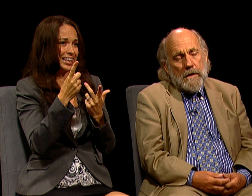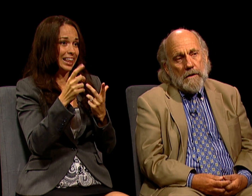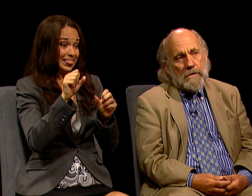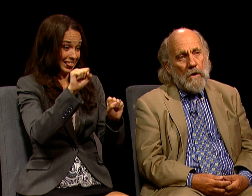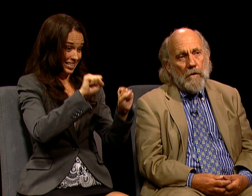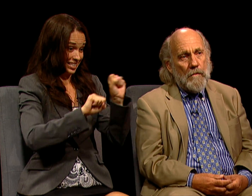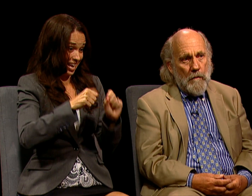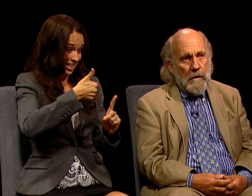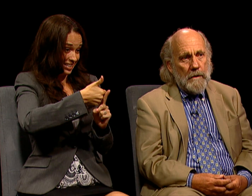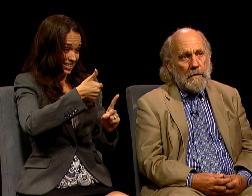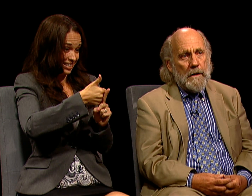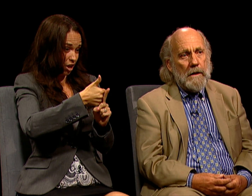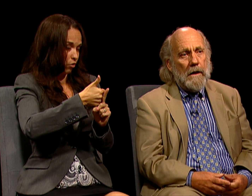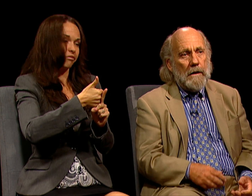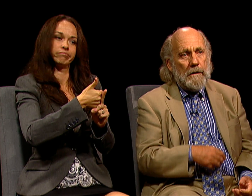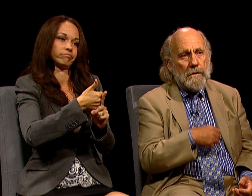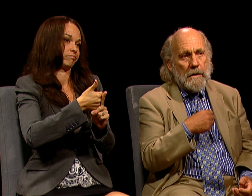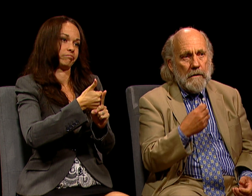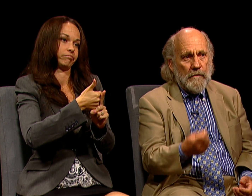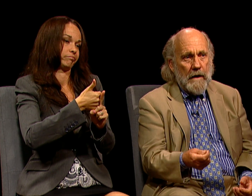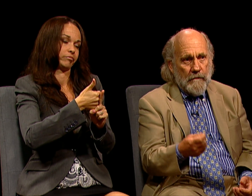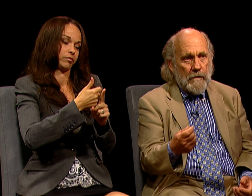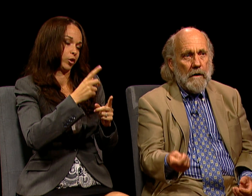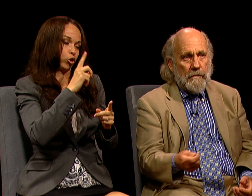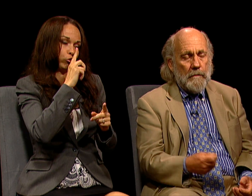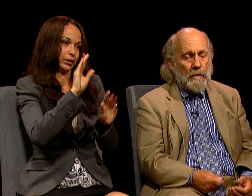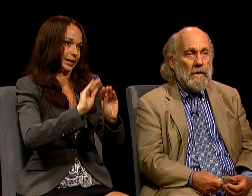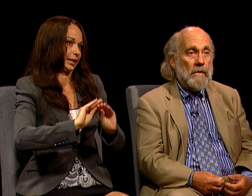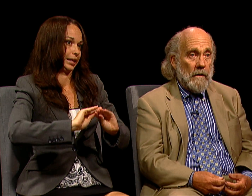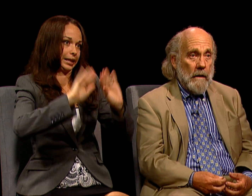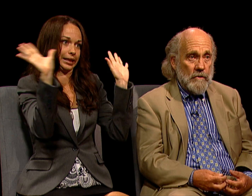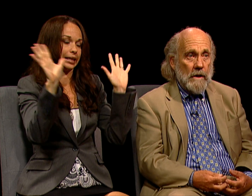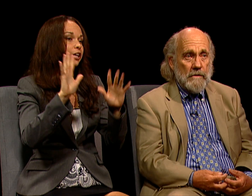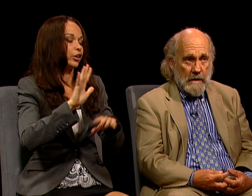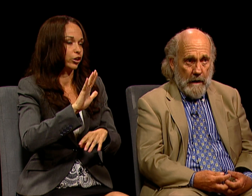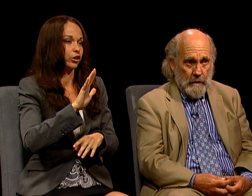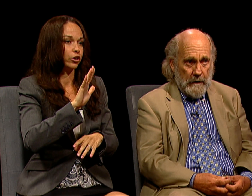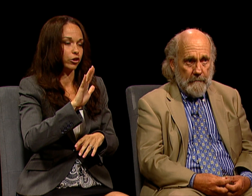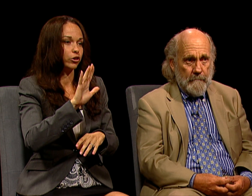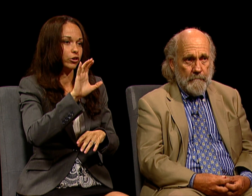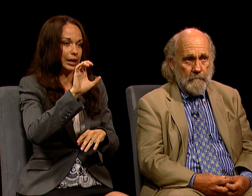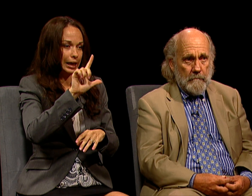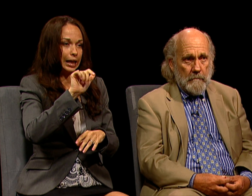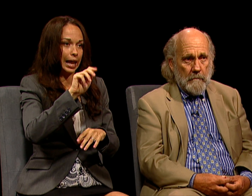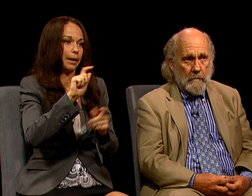IS OVERWHELMINGLY IN FAVOR OF THE BELIEF THAT CLIMATE CHANGE IS HAPPENING.